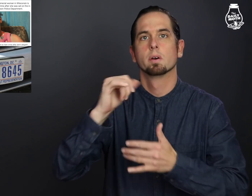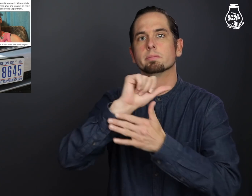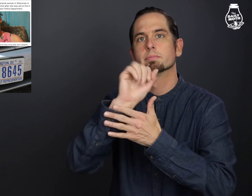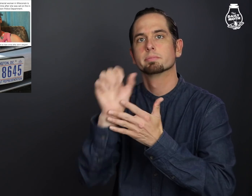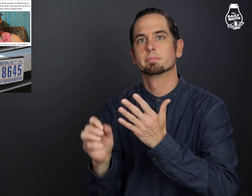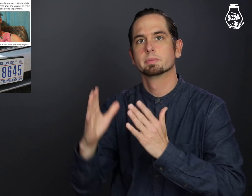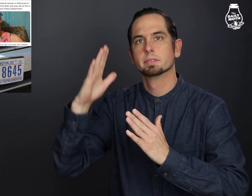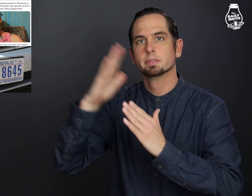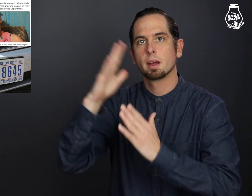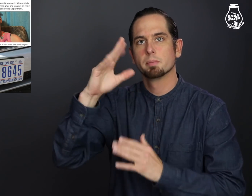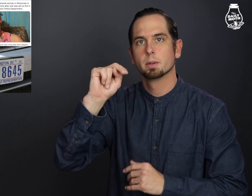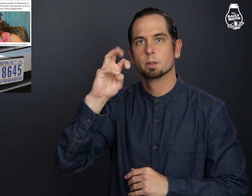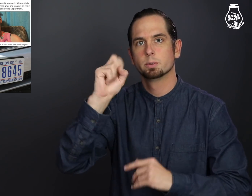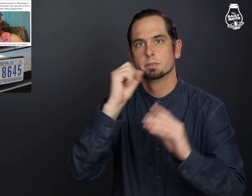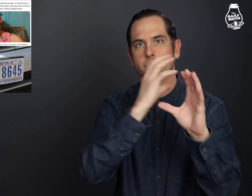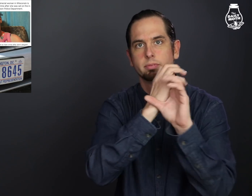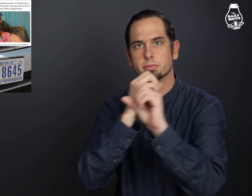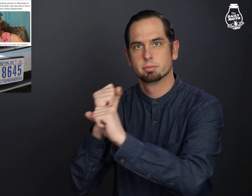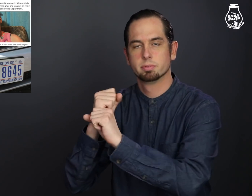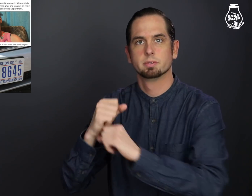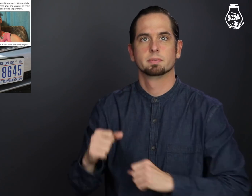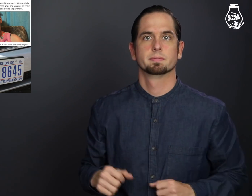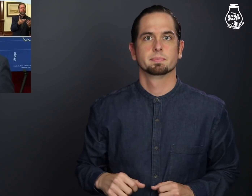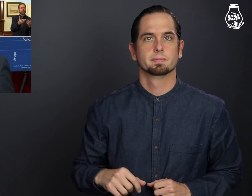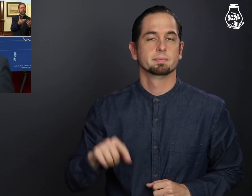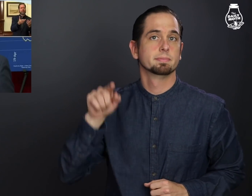Here are top news briefs.